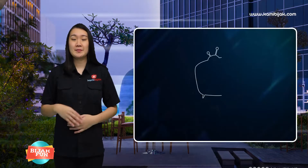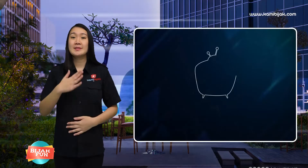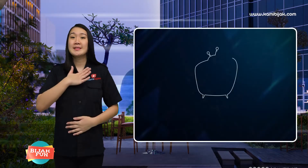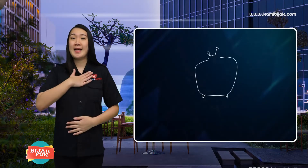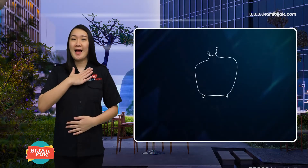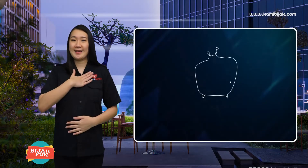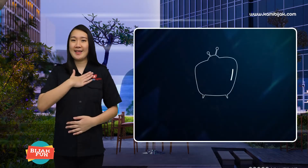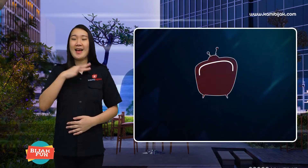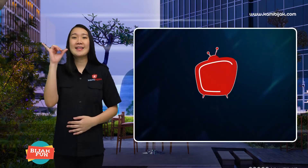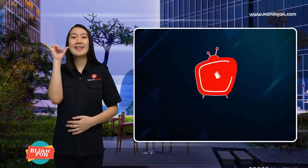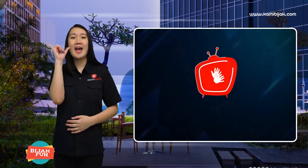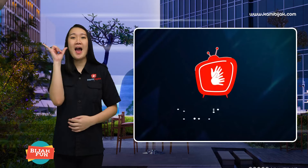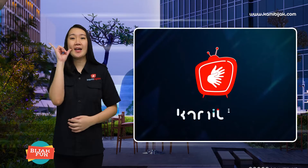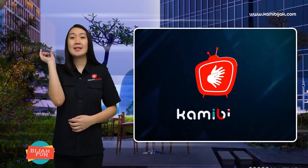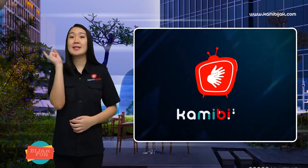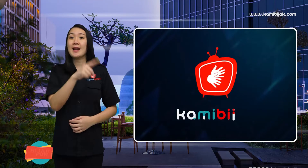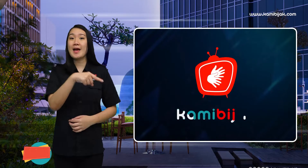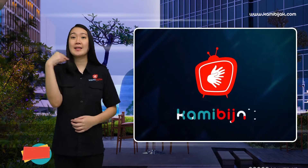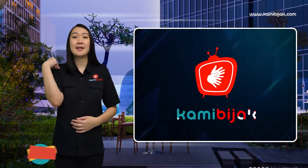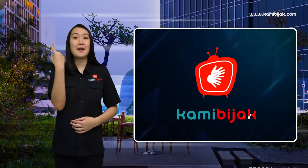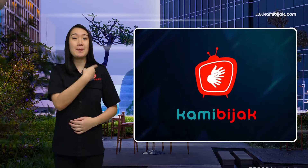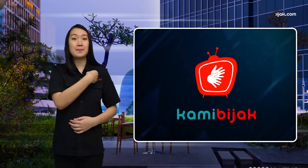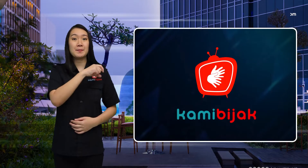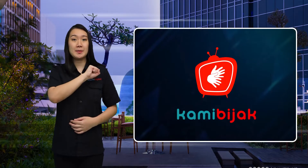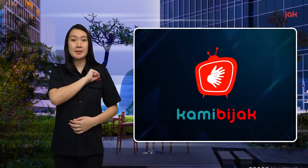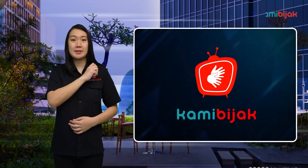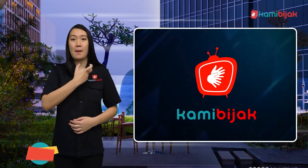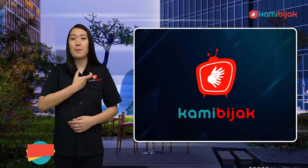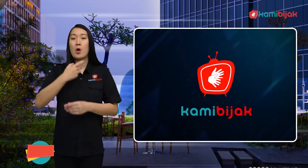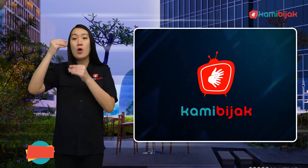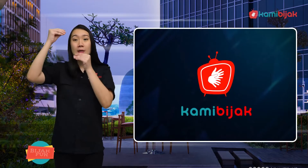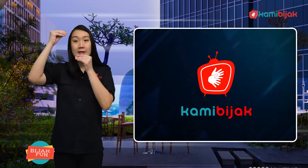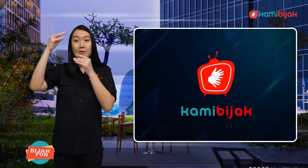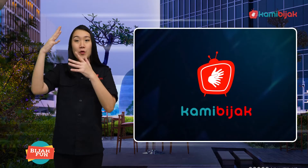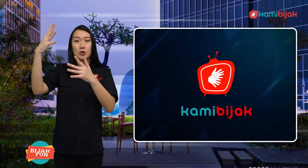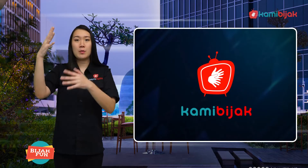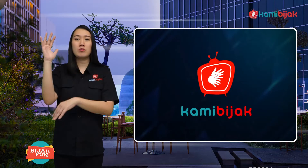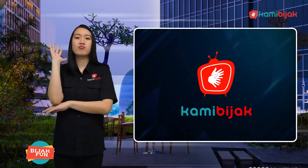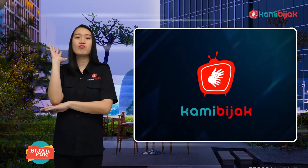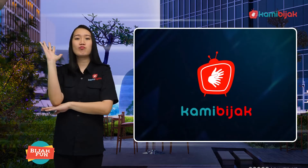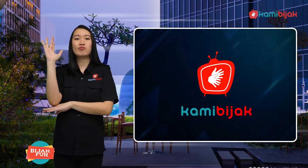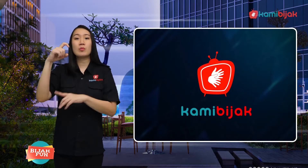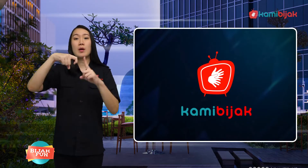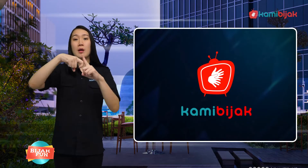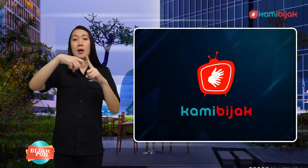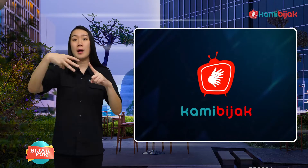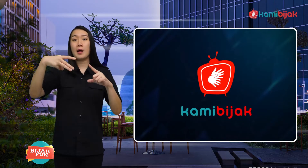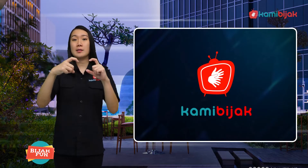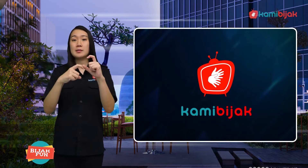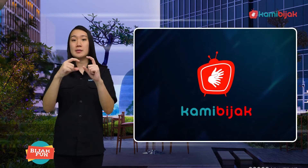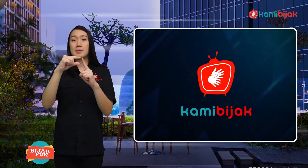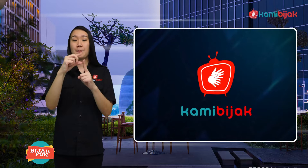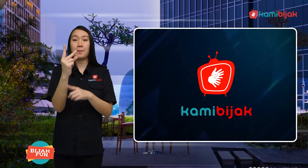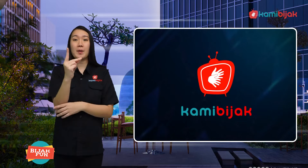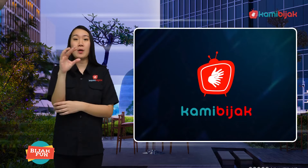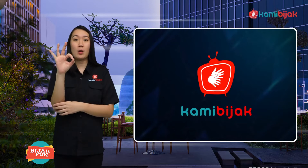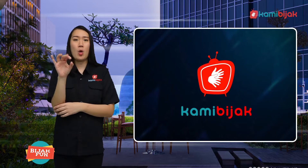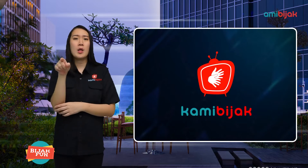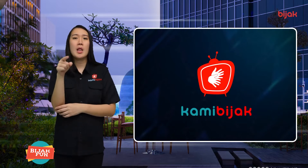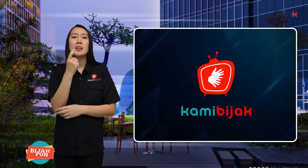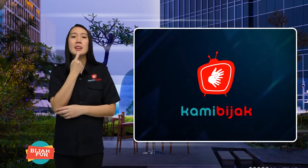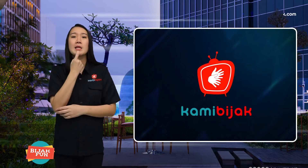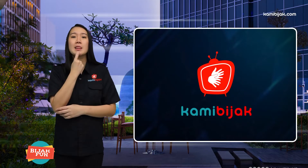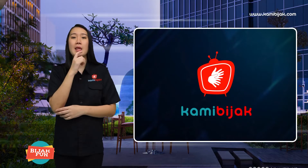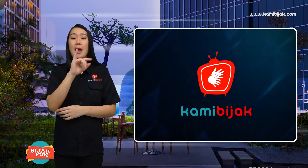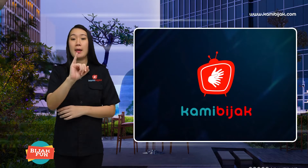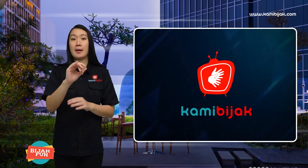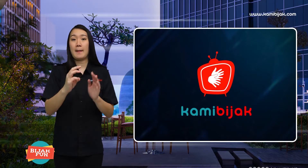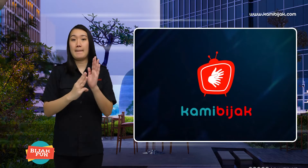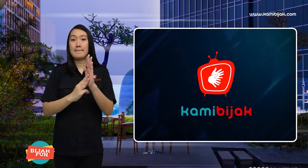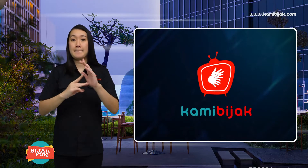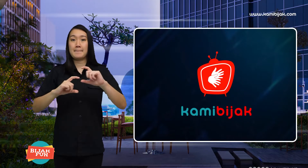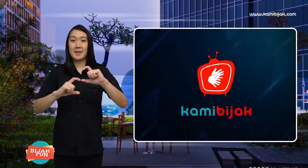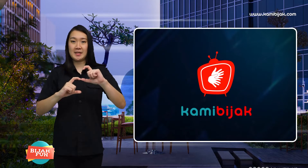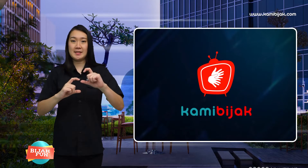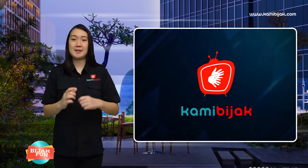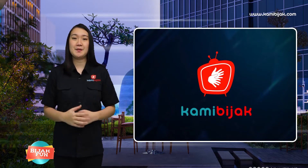I'm Yani from Us, Wise wants to convey information about the Kespro webinar on IMS.